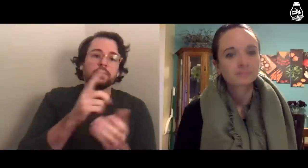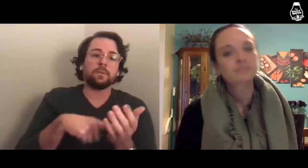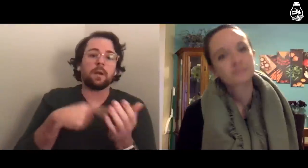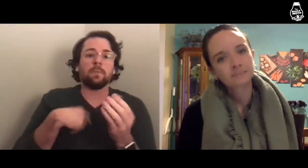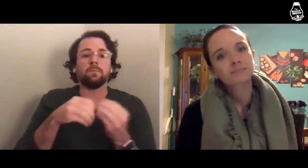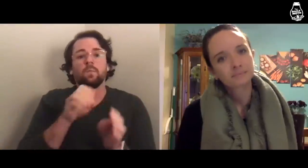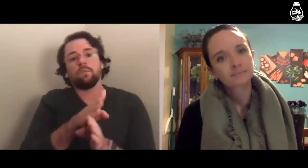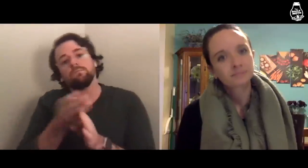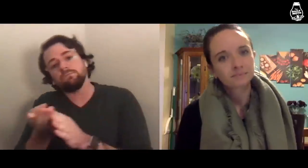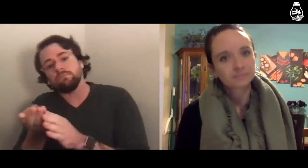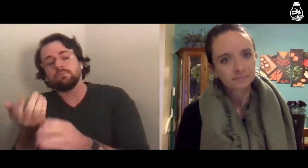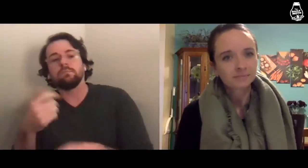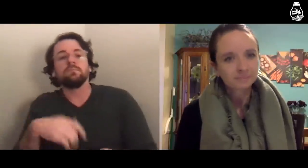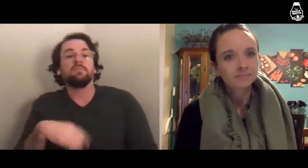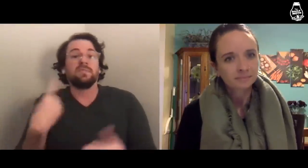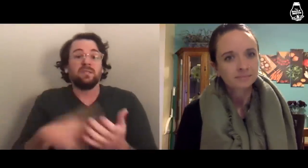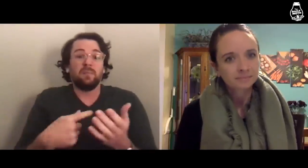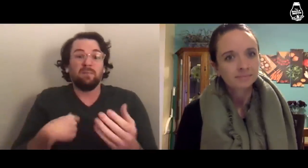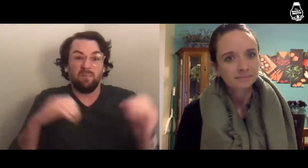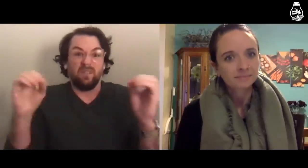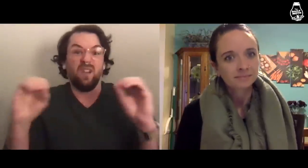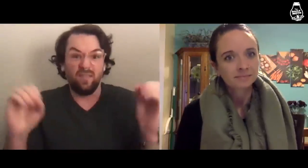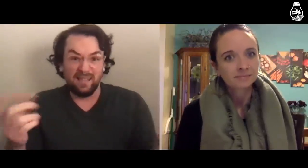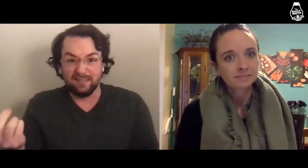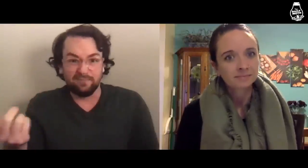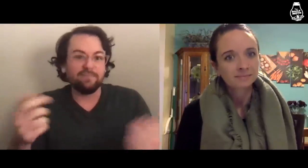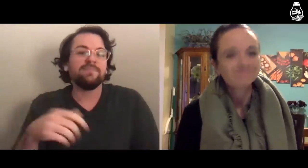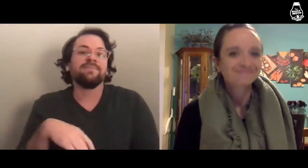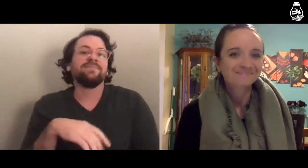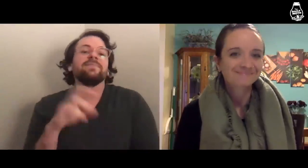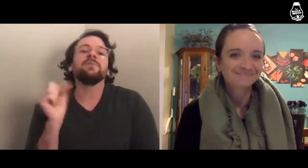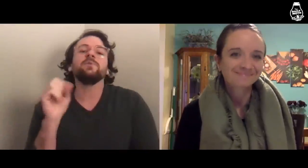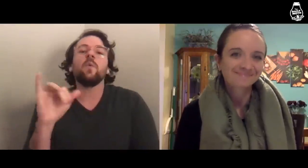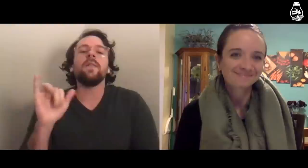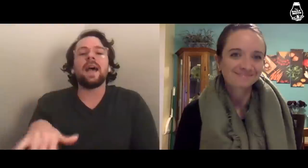I’m more oriented towards one or the other. Sometimes I identify with neither at all.